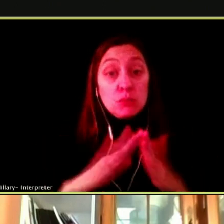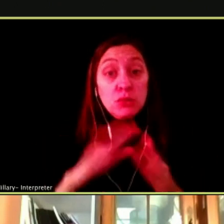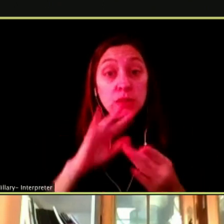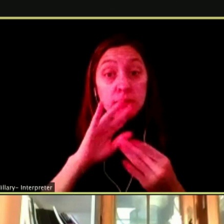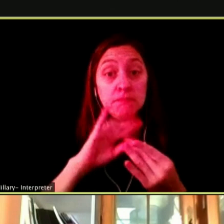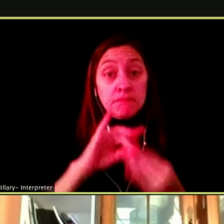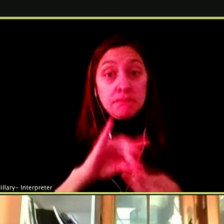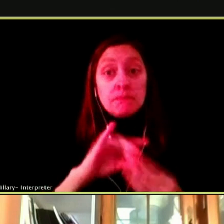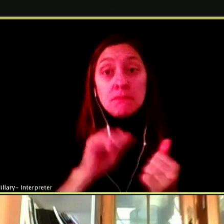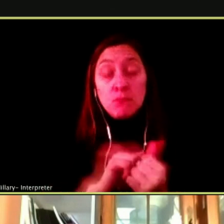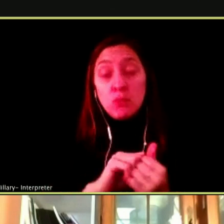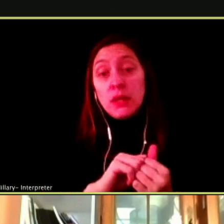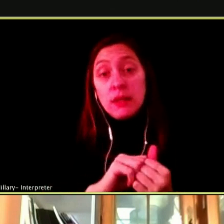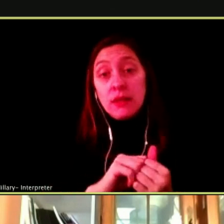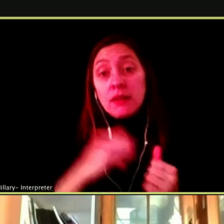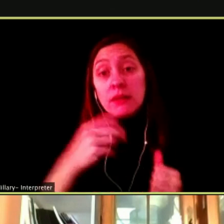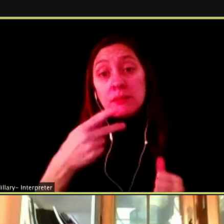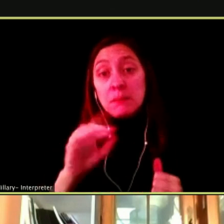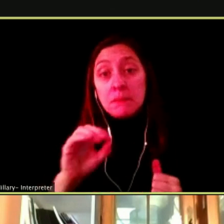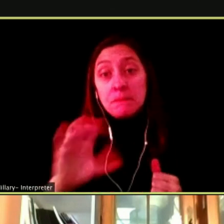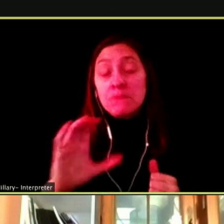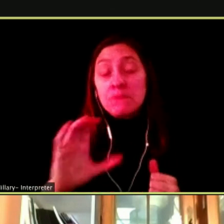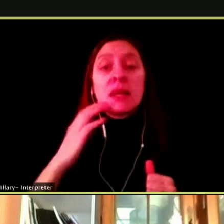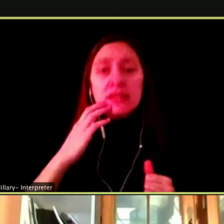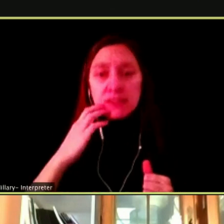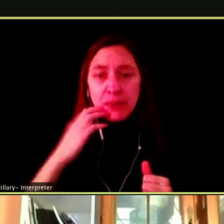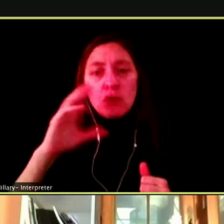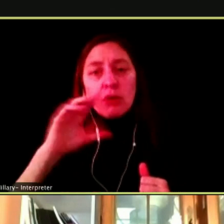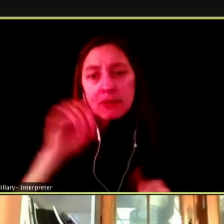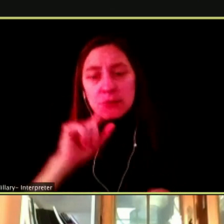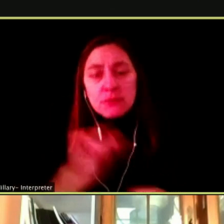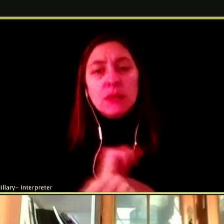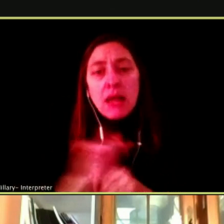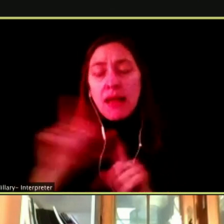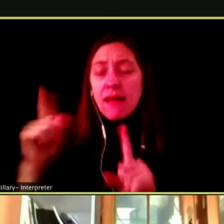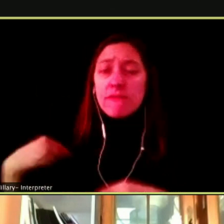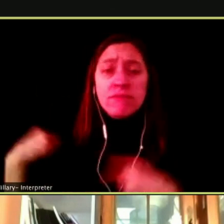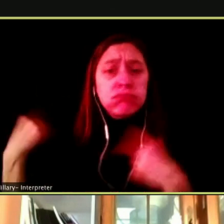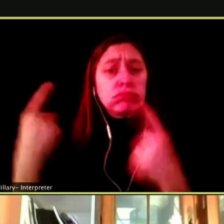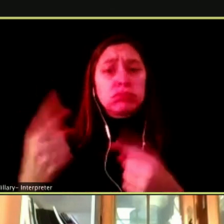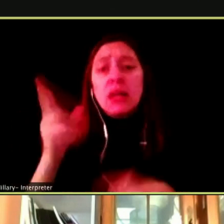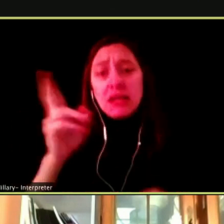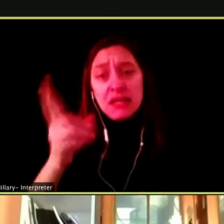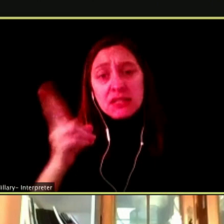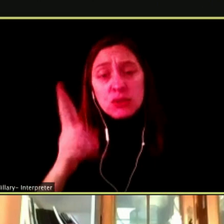STUDENTS OF COLOR, HAS A REALLY LONG HISTORY OF GOING TO GREAT LENGTHS TO TARGET BLACK